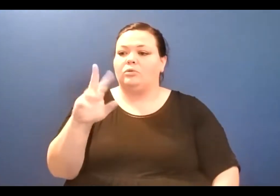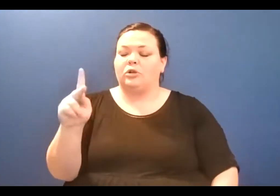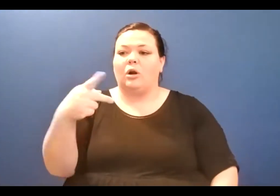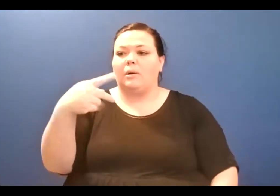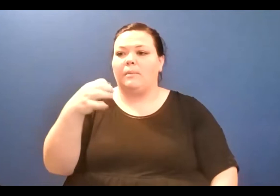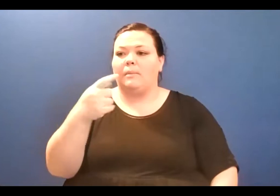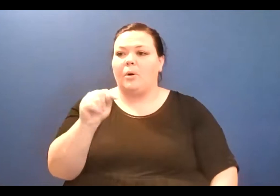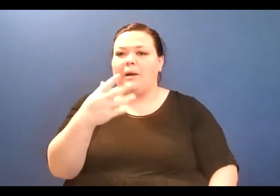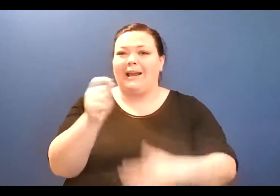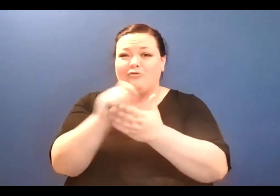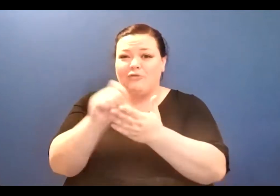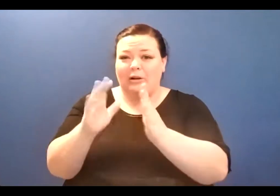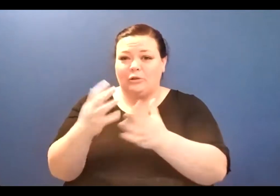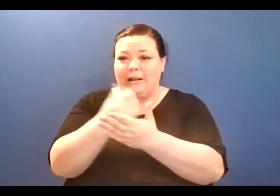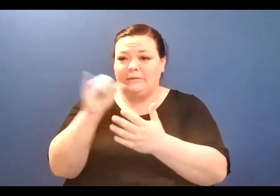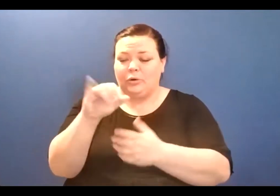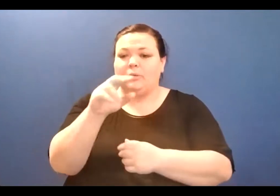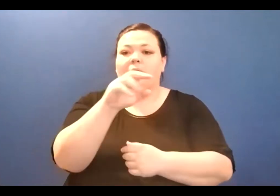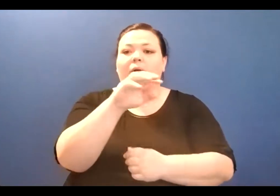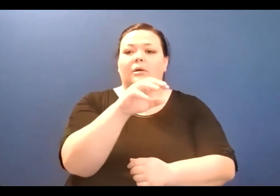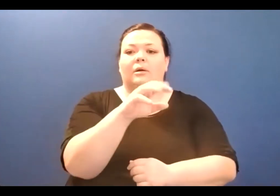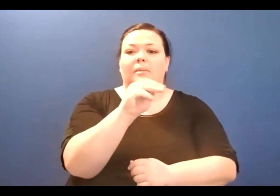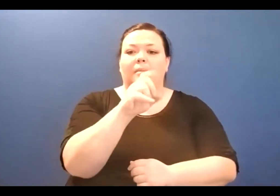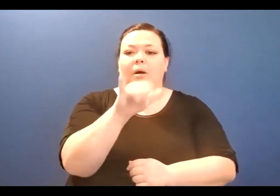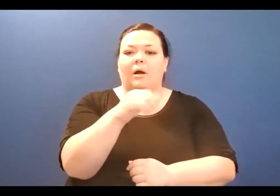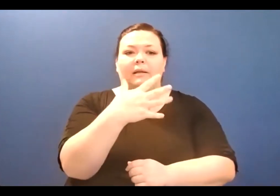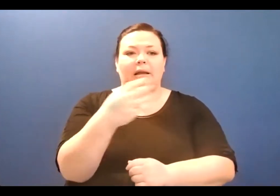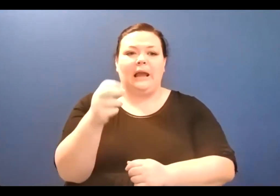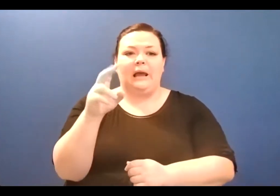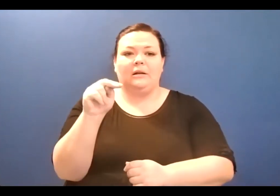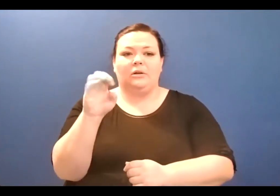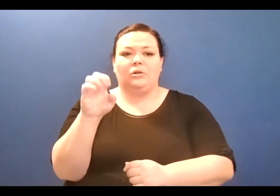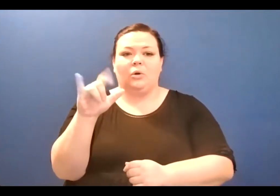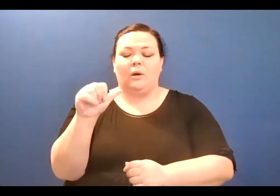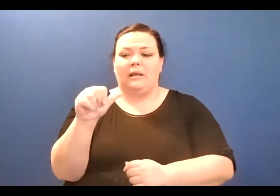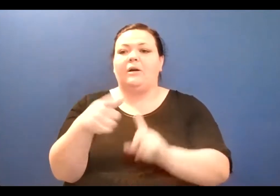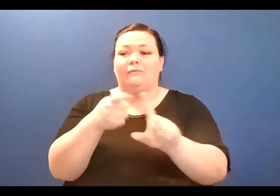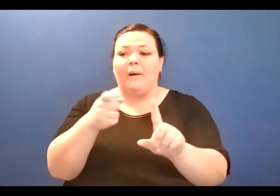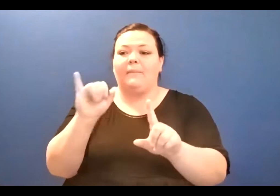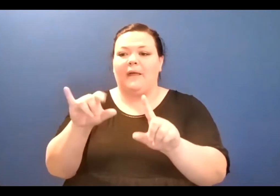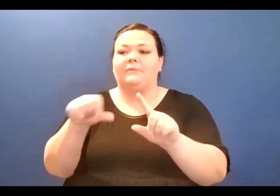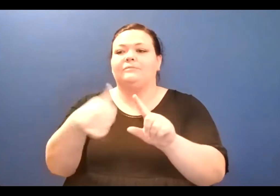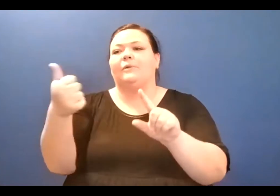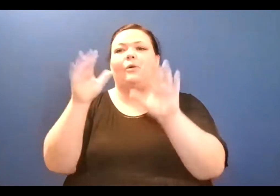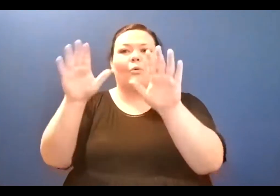lose my temper. Instead, I kneel down and blow kisses/ when he whimpers, hug him when he quivers,